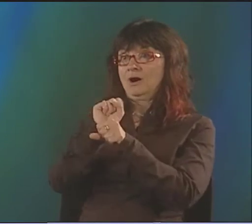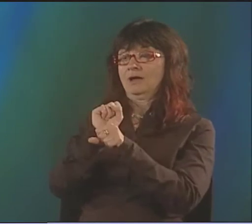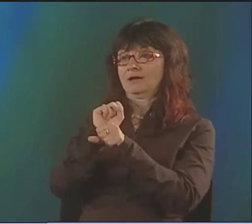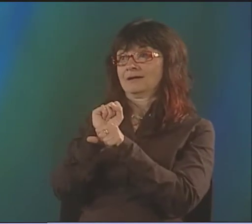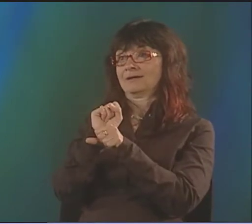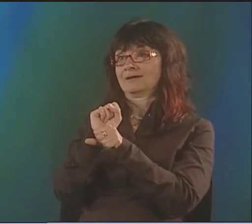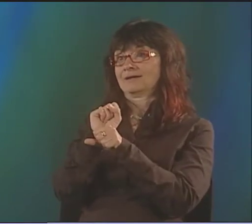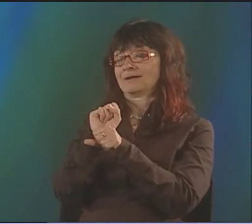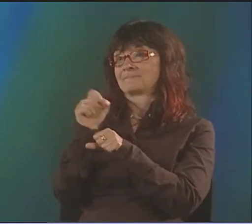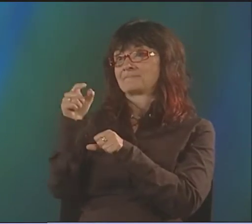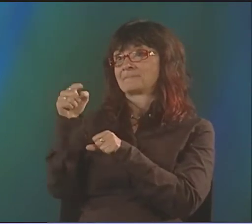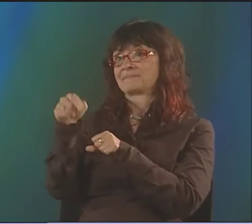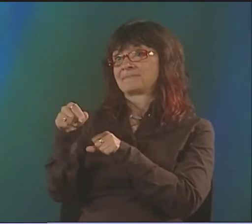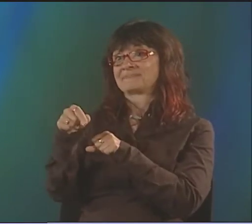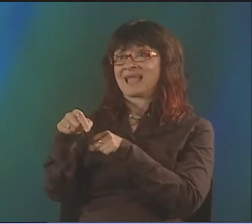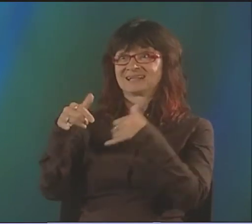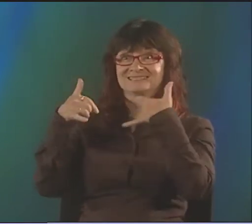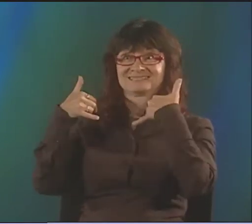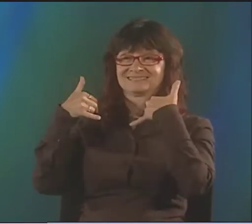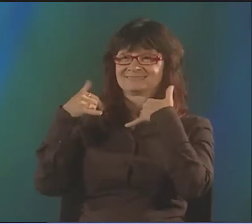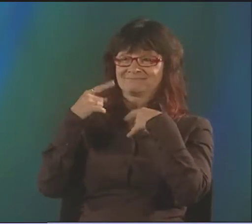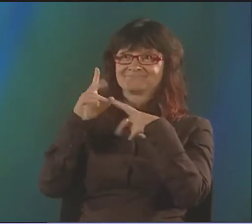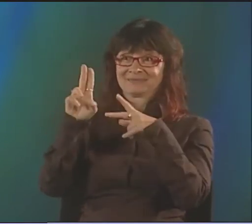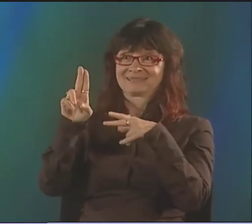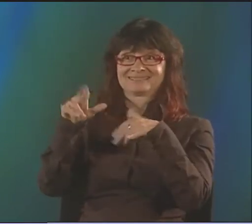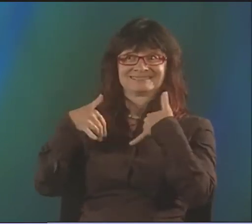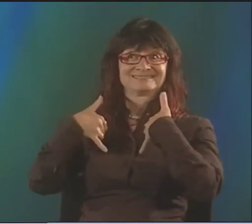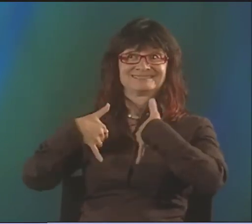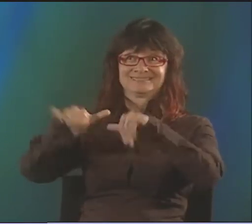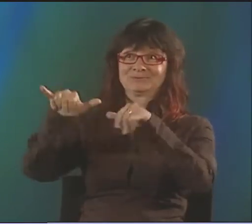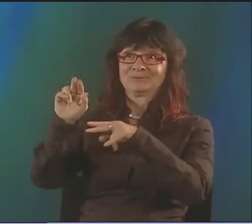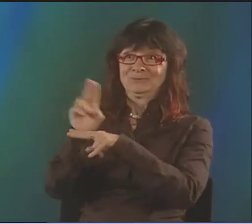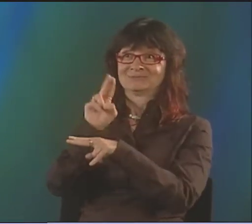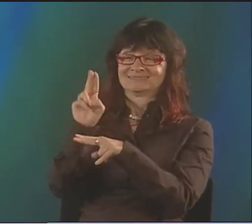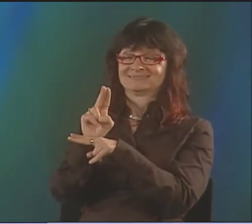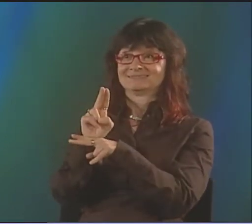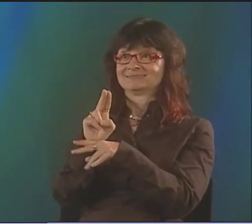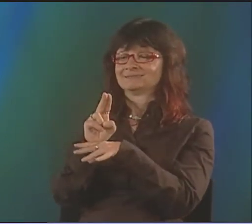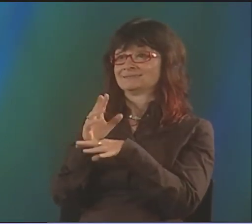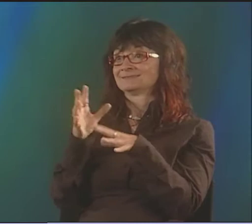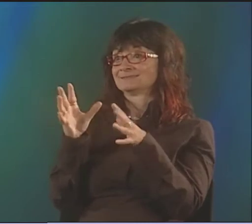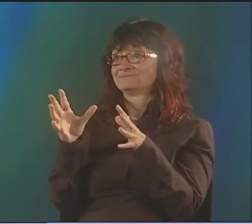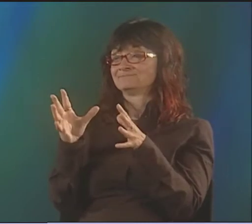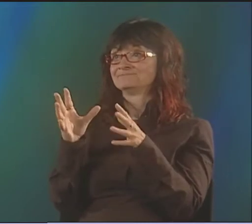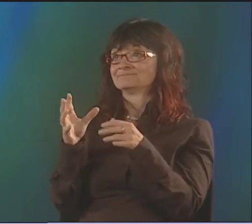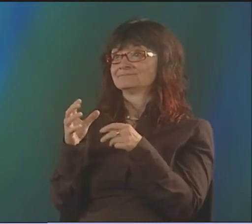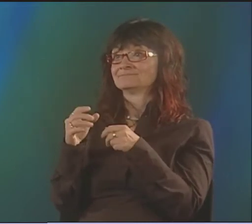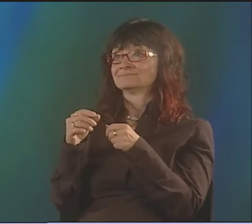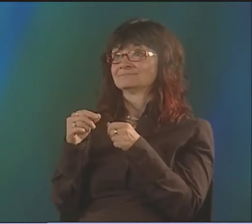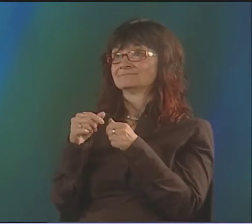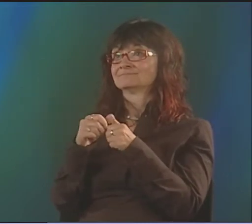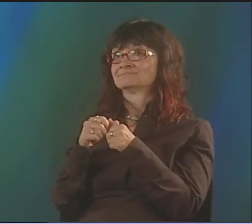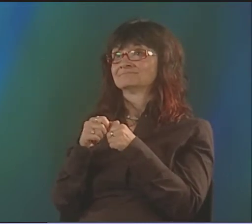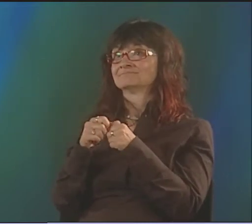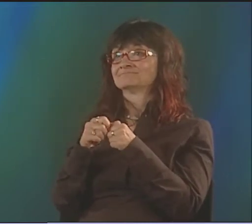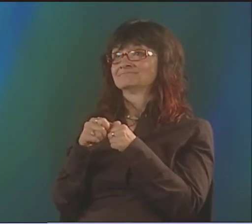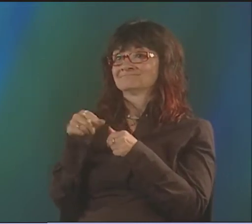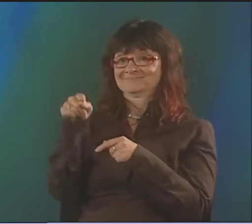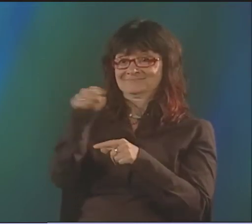SO I MADE THE LINKAGES BETWEEN ALL THOSE DIFFERENT STORIES, AND KENNY HELPED ME WITH THAT. AND I PUT THEM ALL TOGETHER IN THIS ONE PIECE OF WORK.